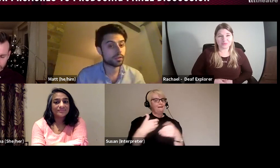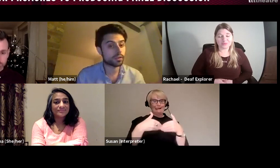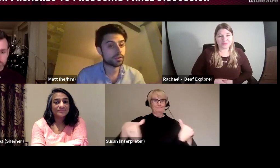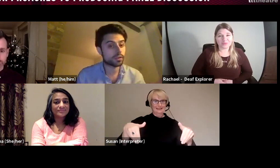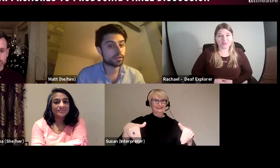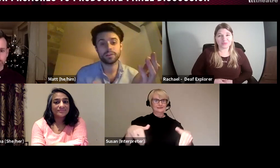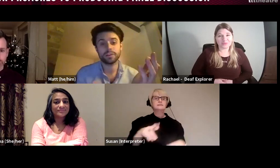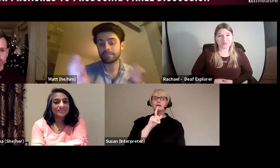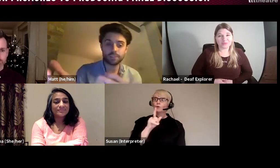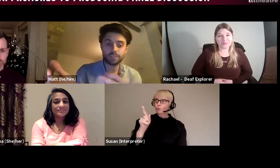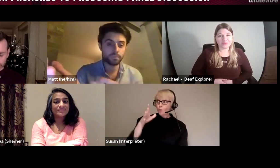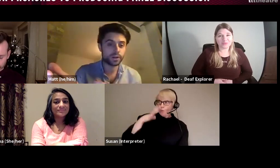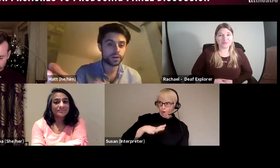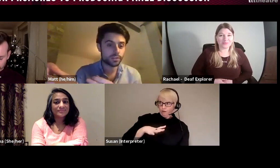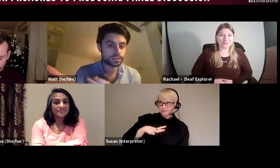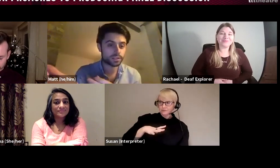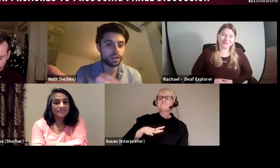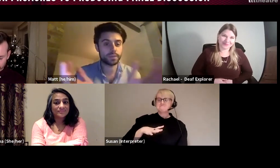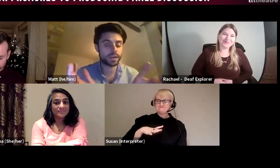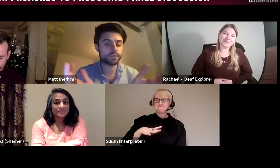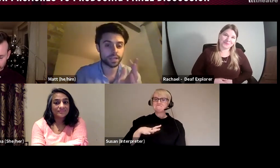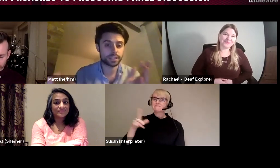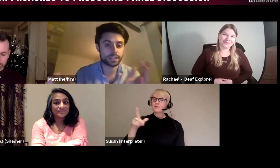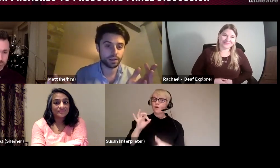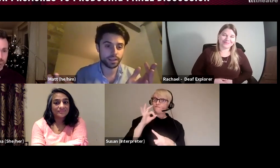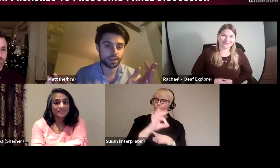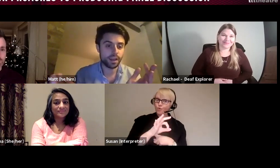order to afford it we'd have to compromise on this slightly and change that slightly.